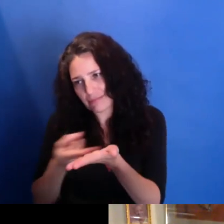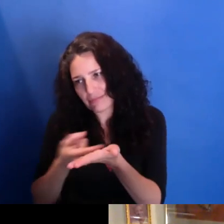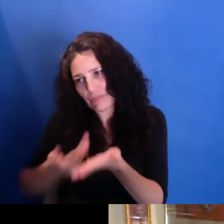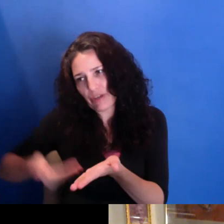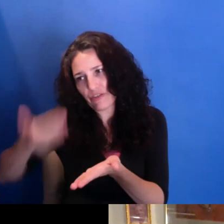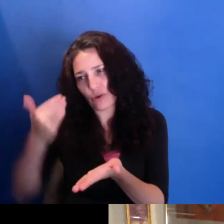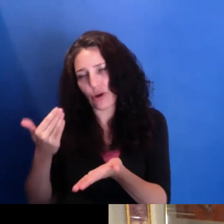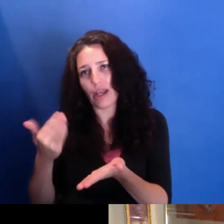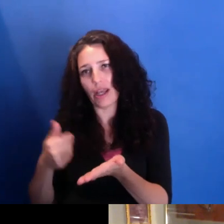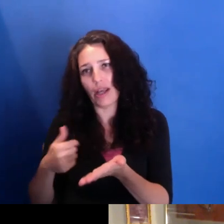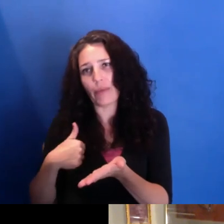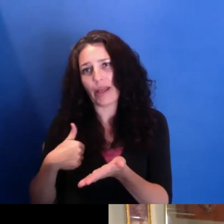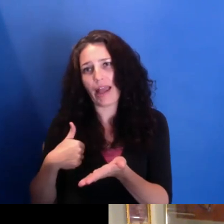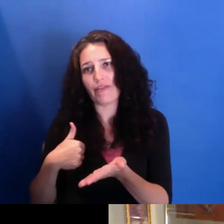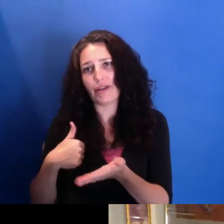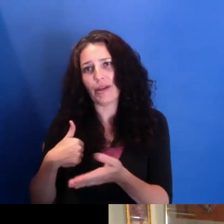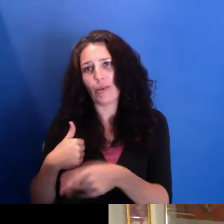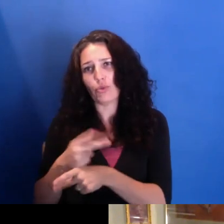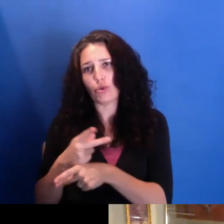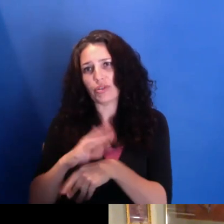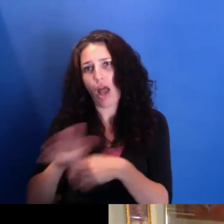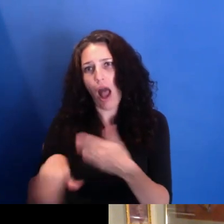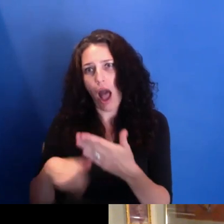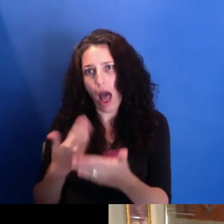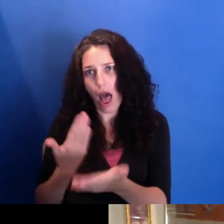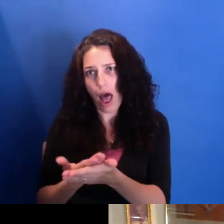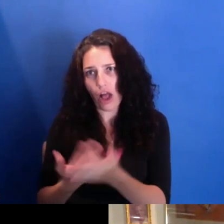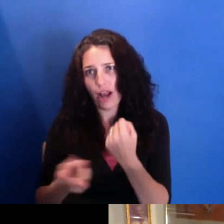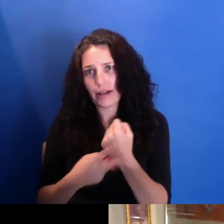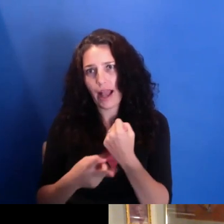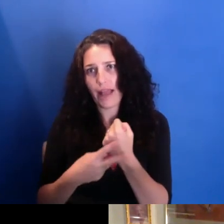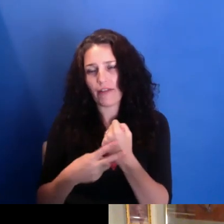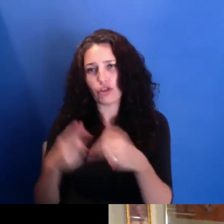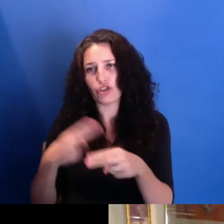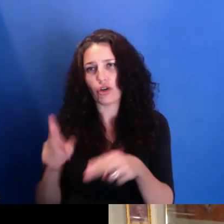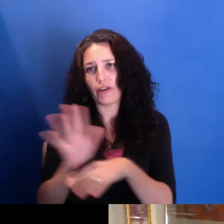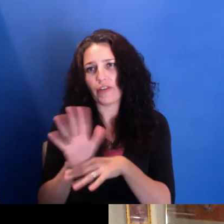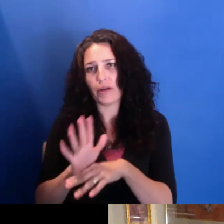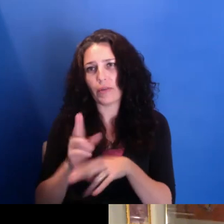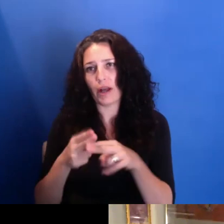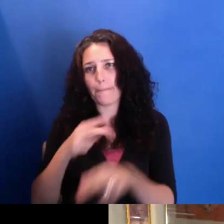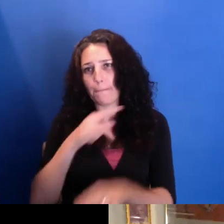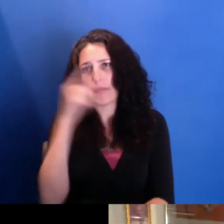I produced an all-archival short film called "Black 14." It was directed by Darius Clark Monroe.